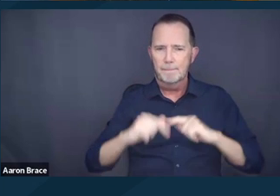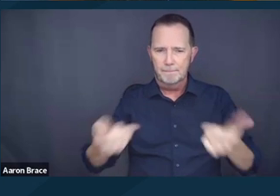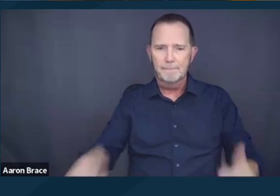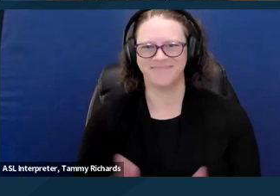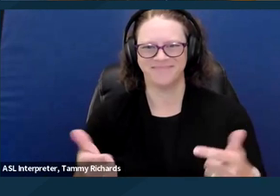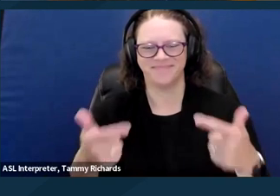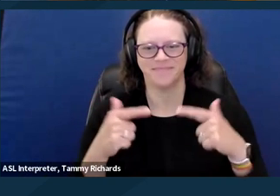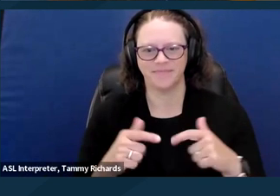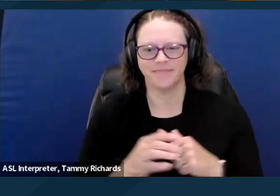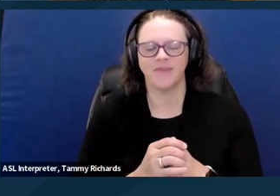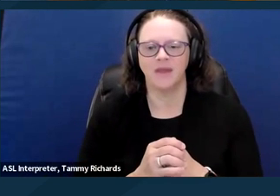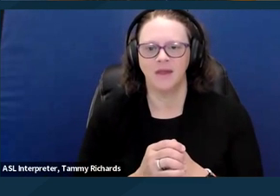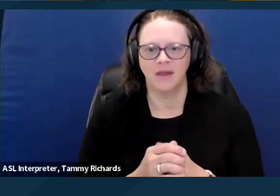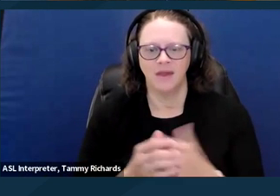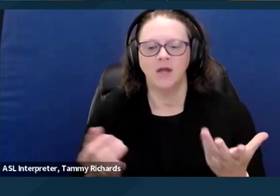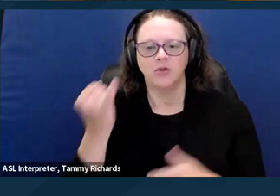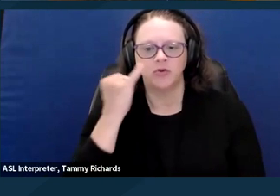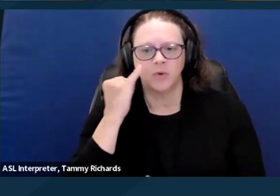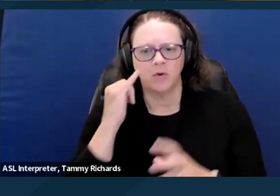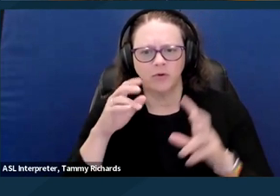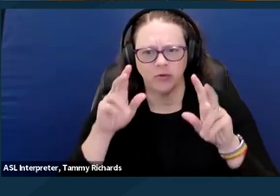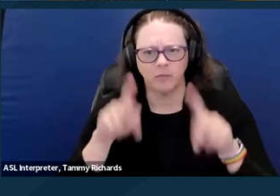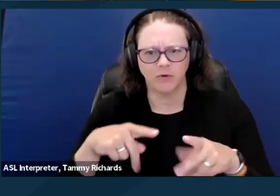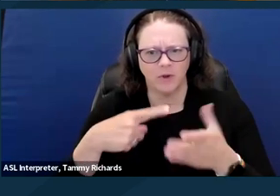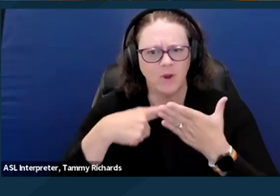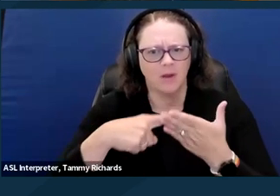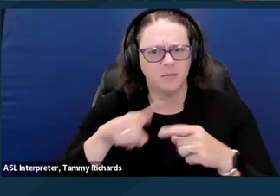but by their experience if we talk about intersectionality,